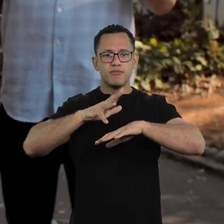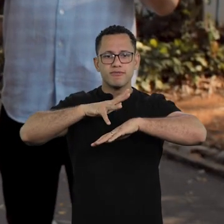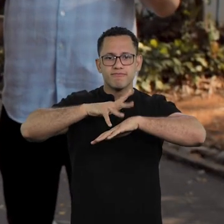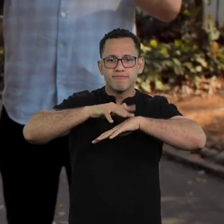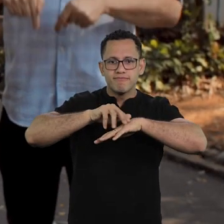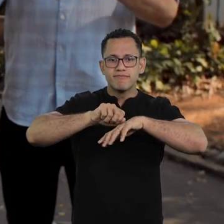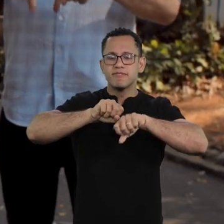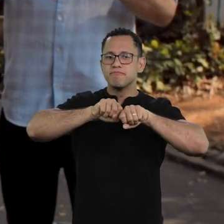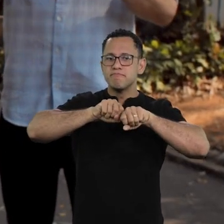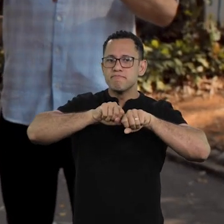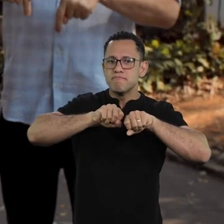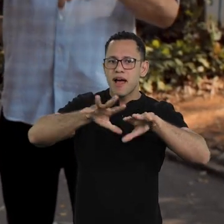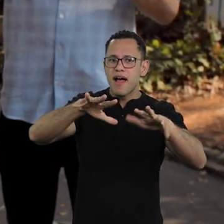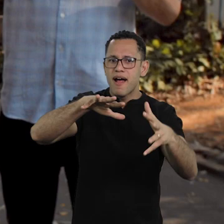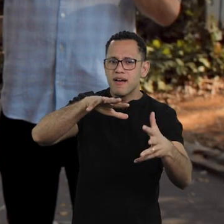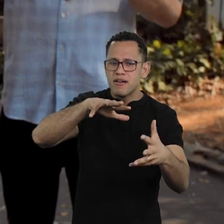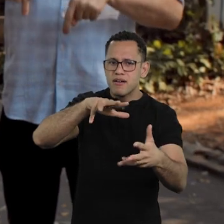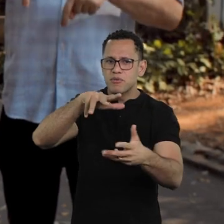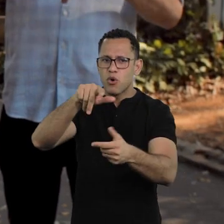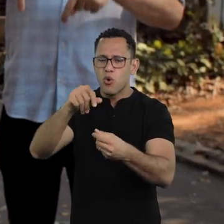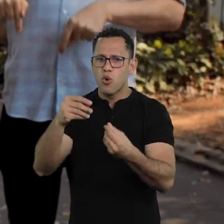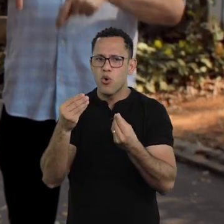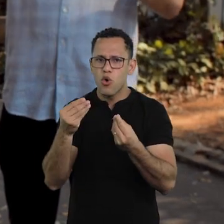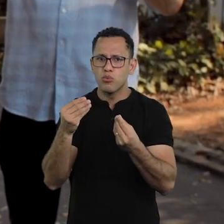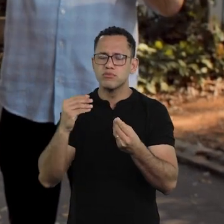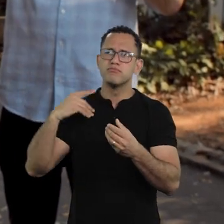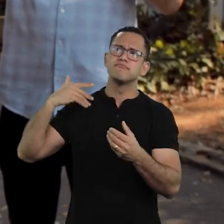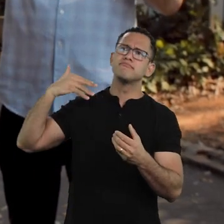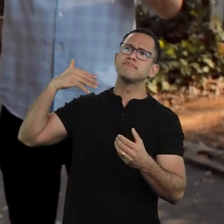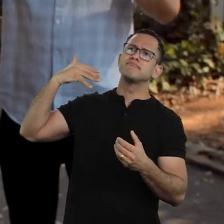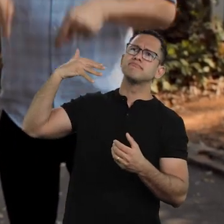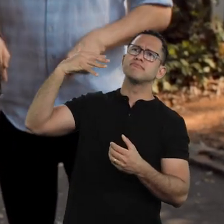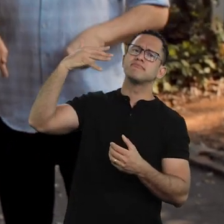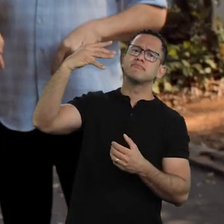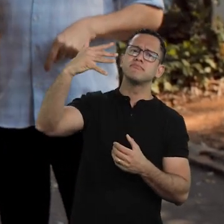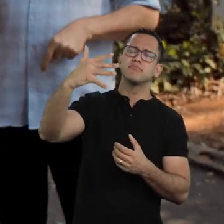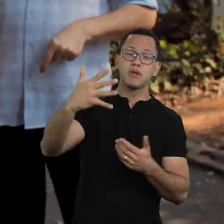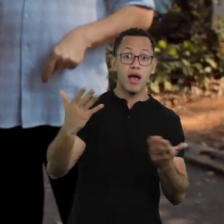because it talks about pandemic and illness, right?